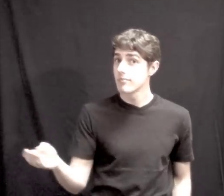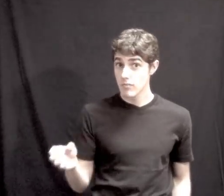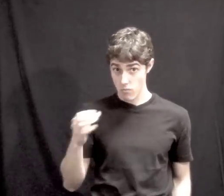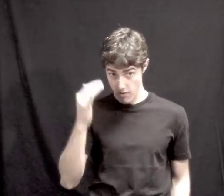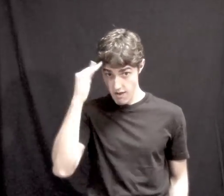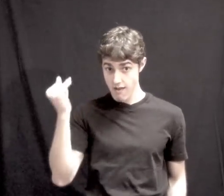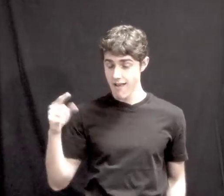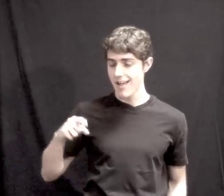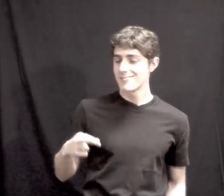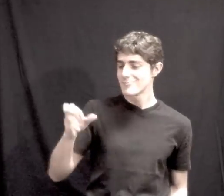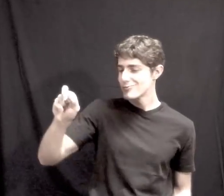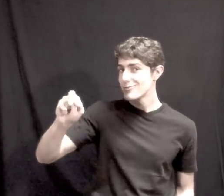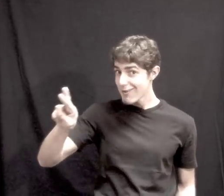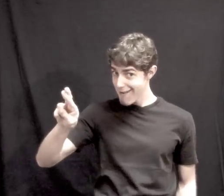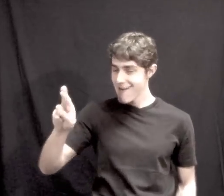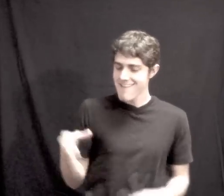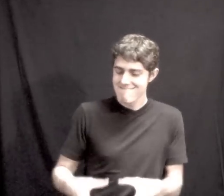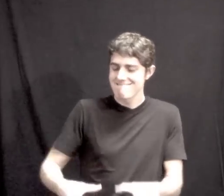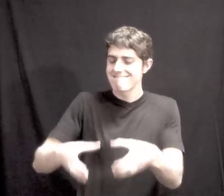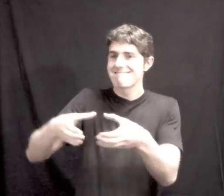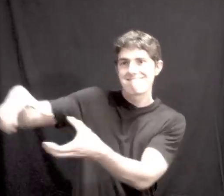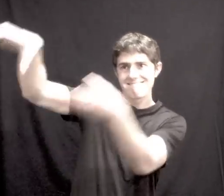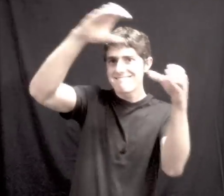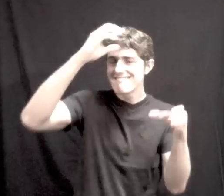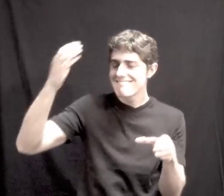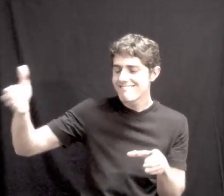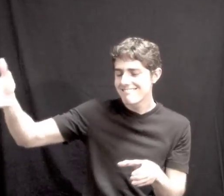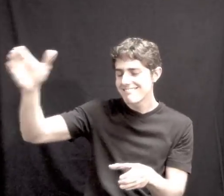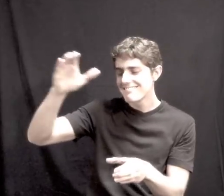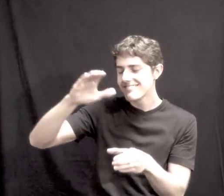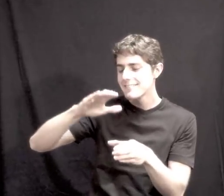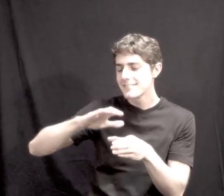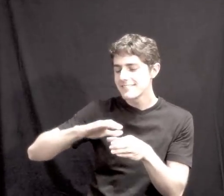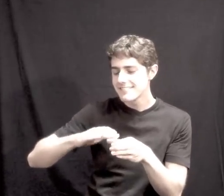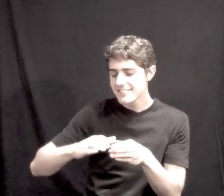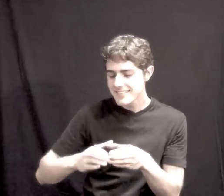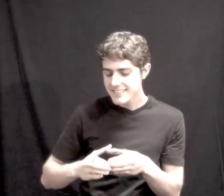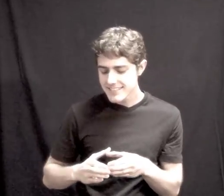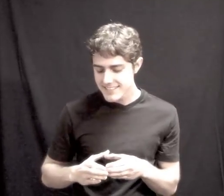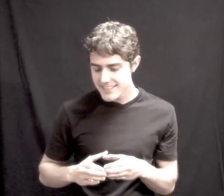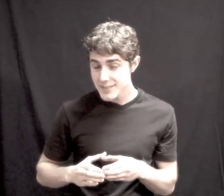'Cause I saved a few and I keep them in a jar {JAR} I CATCH, KEEP